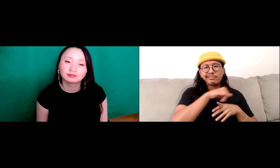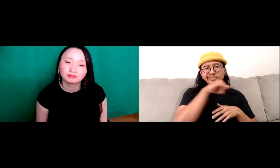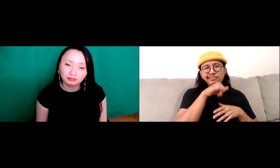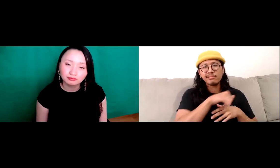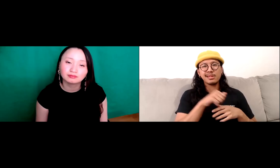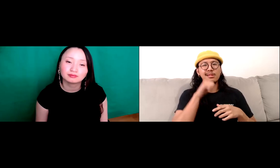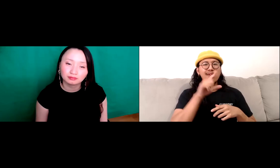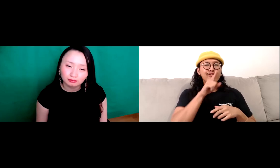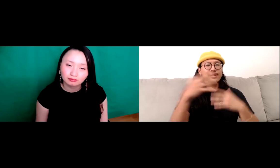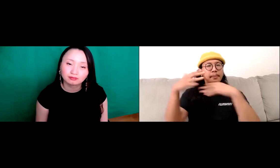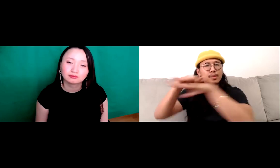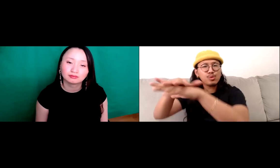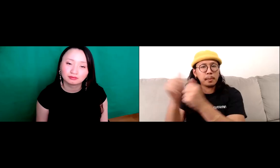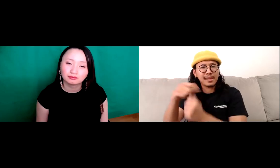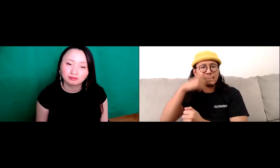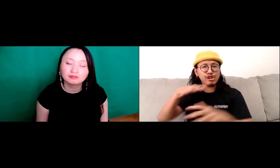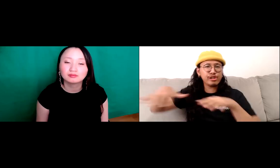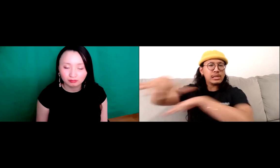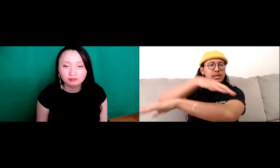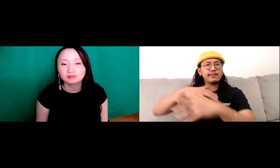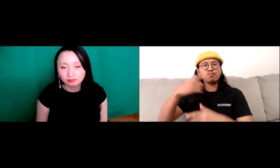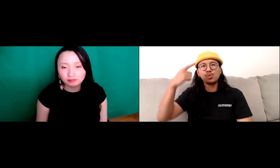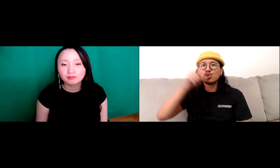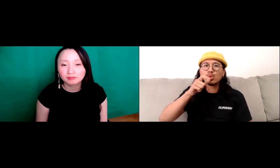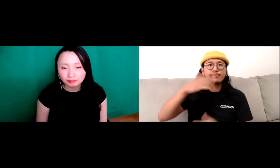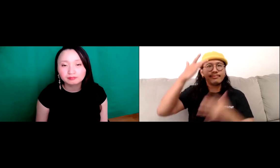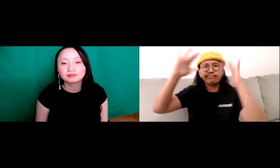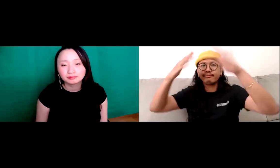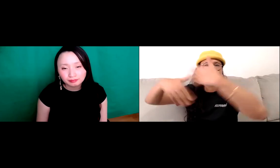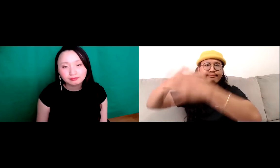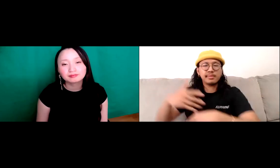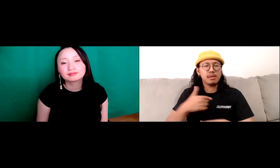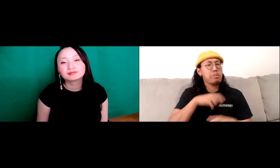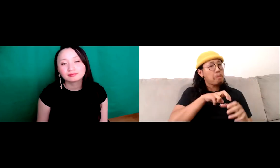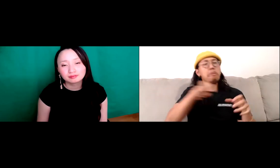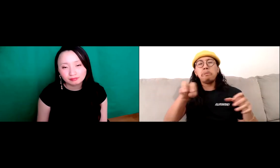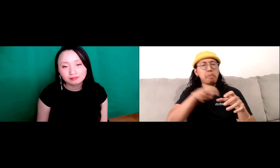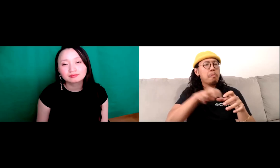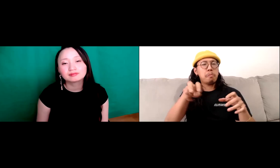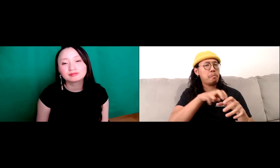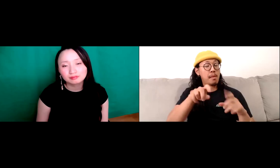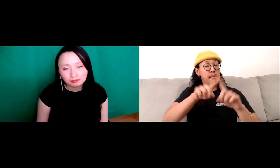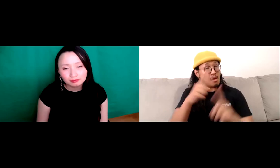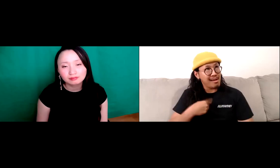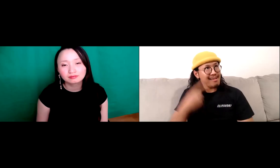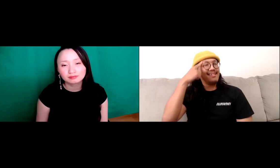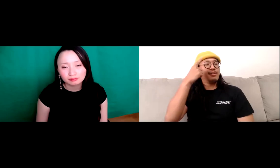education classrooms and. And so we didn't see each other months much.